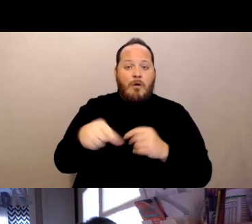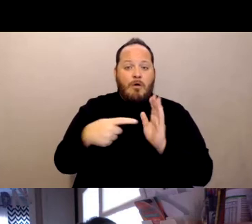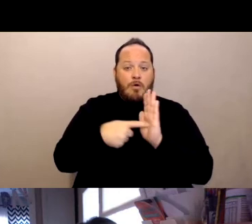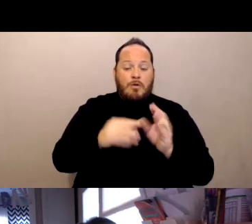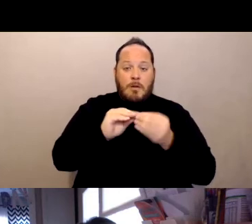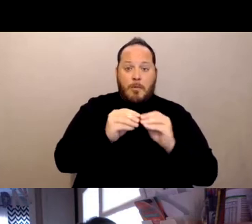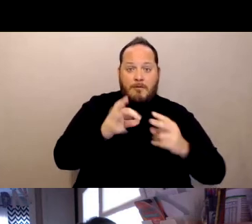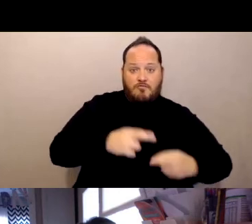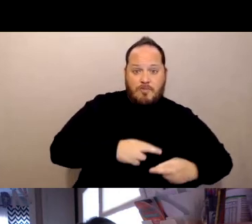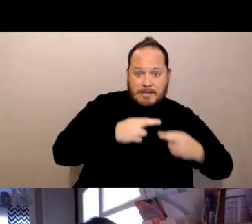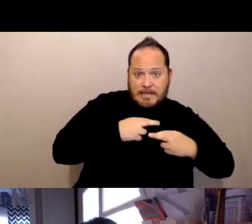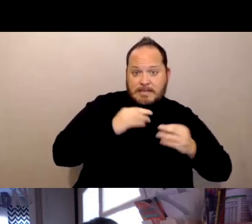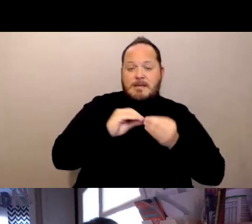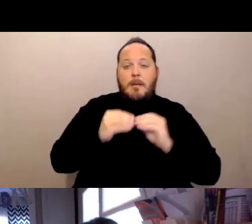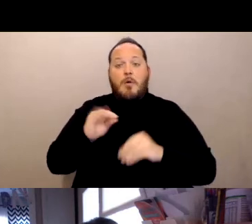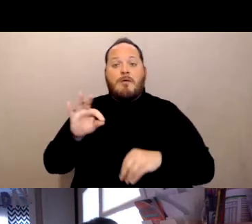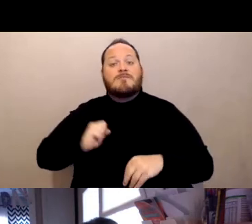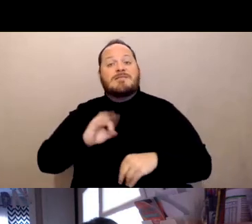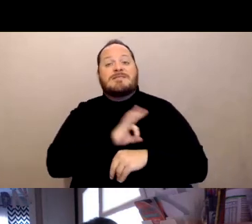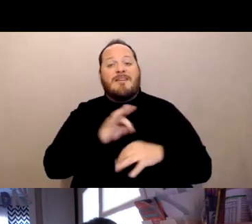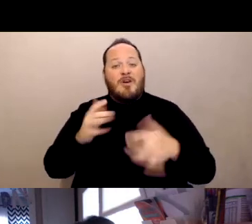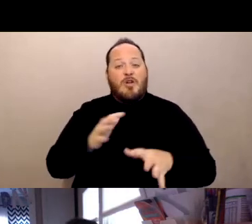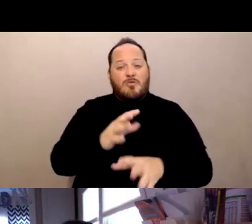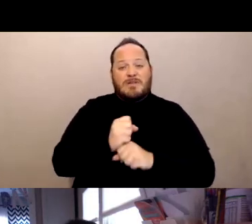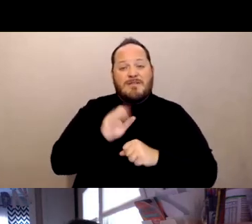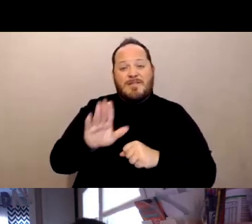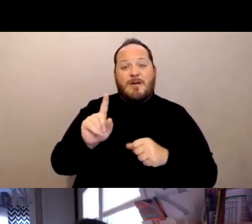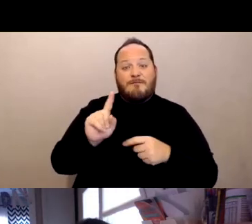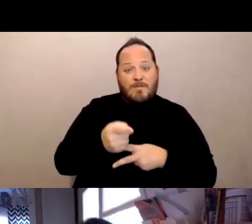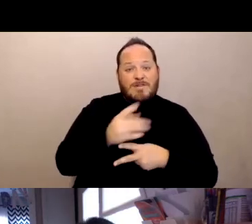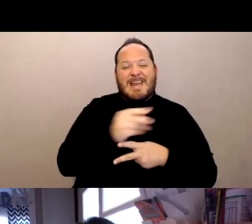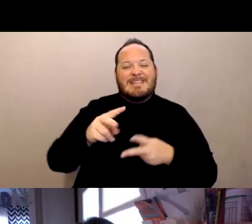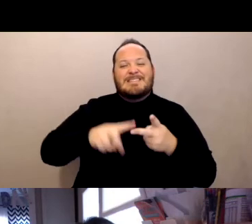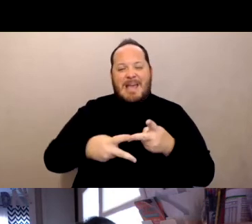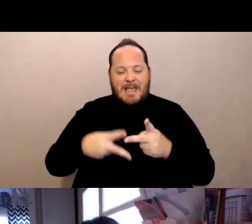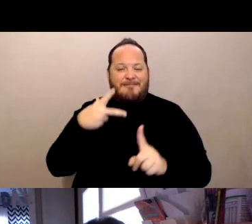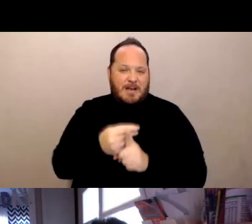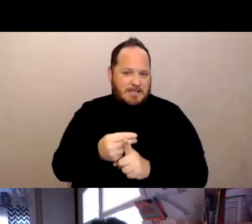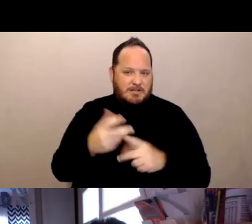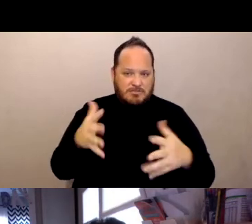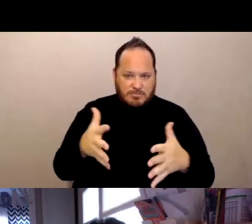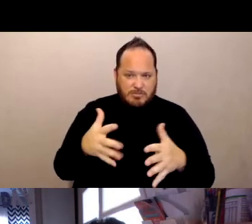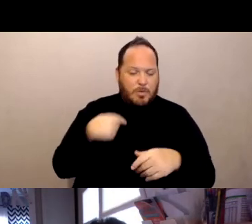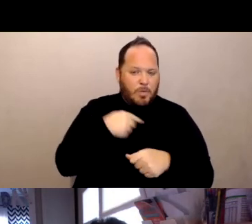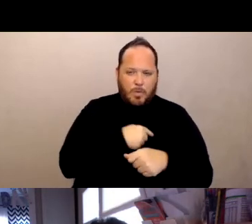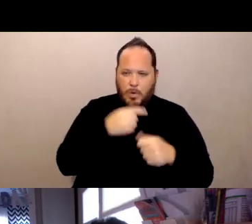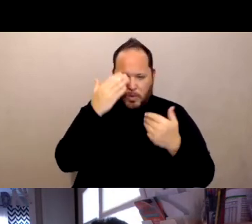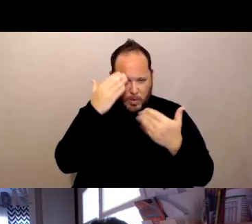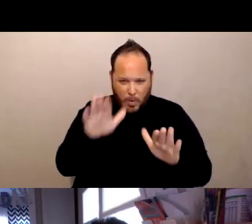who received their first vaccination shot and their second vaccination shot. We don't know how big the facility is